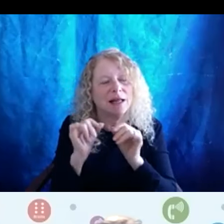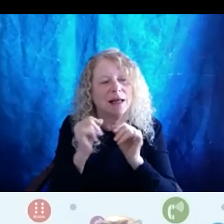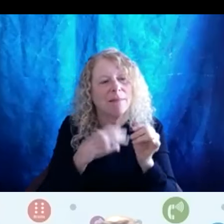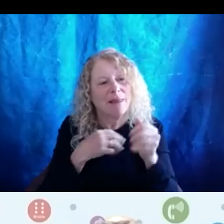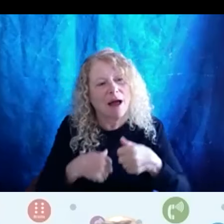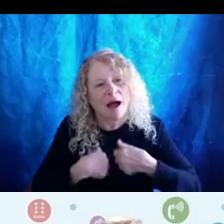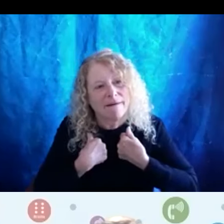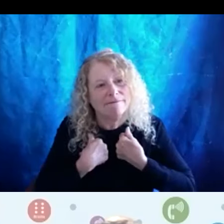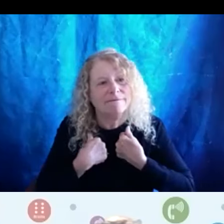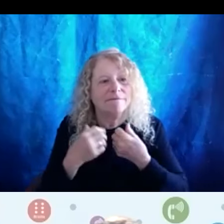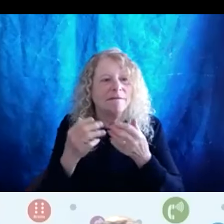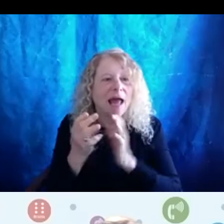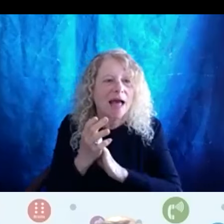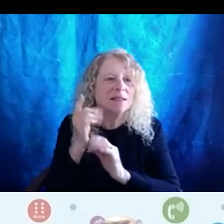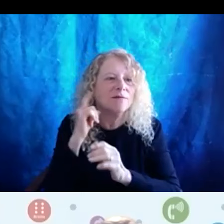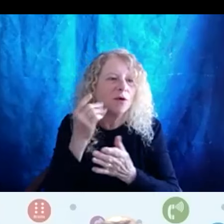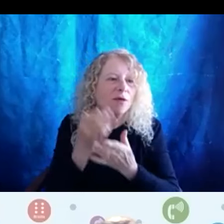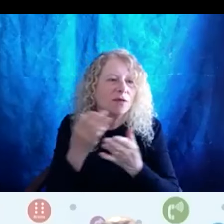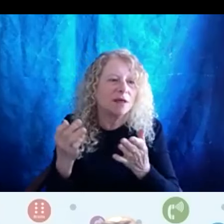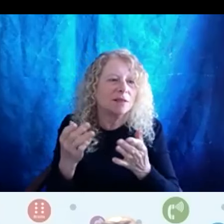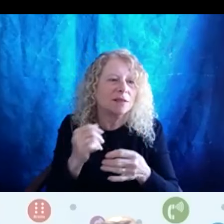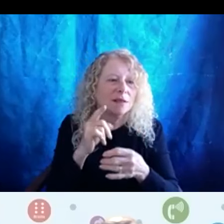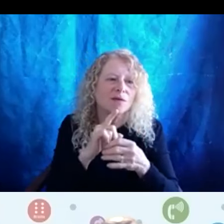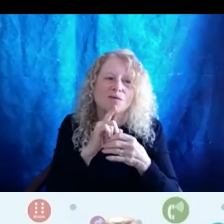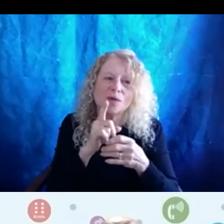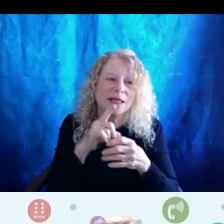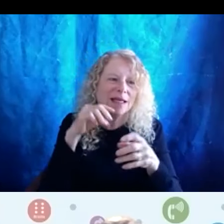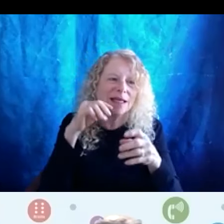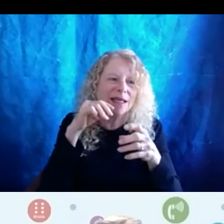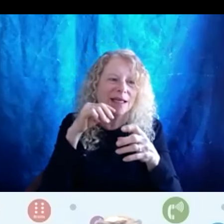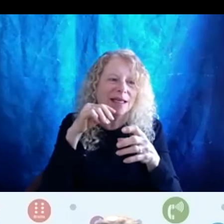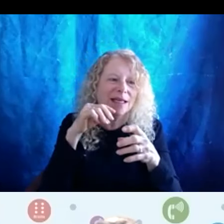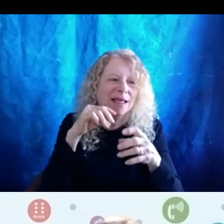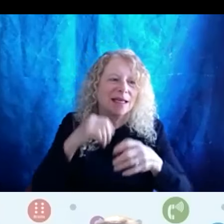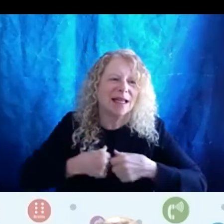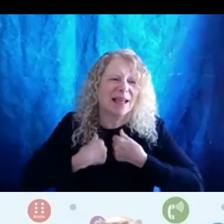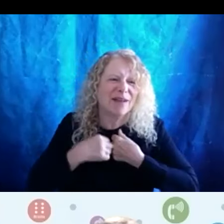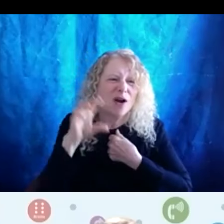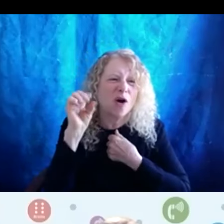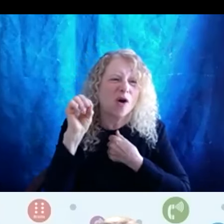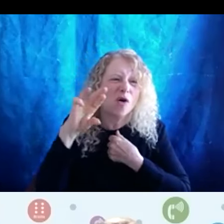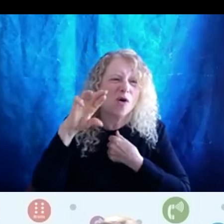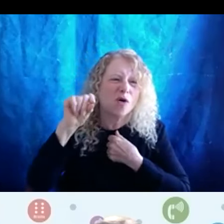asking for things is not really in my, you know, at least living in orphanage, that's not a thing. You don't ask for anything.